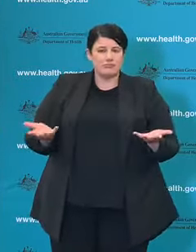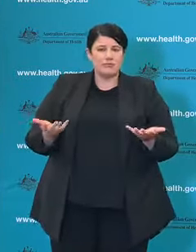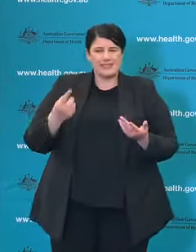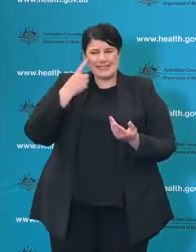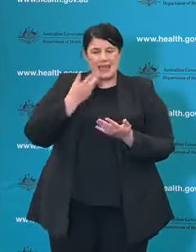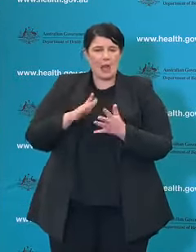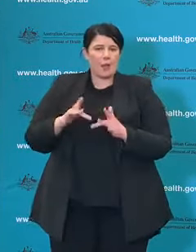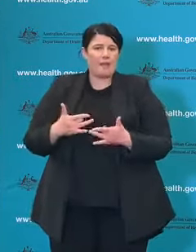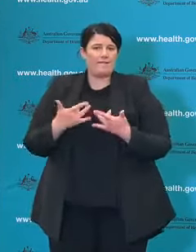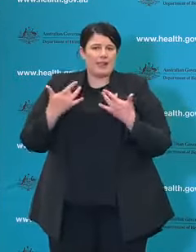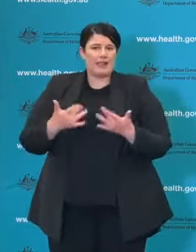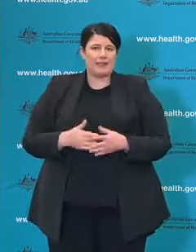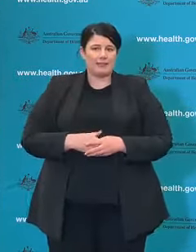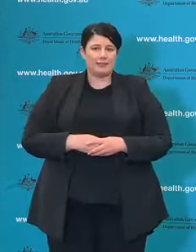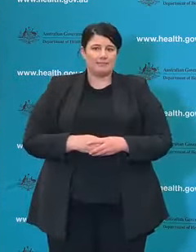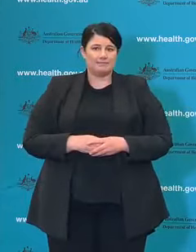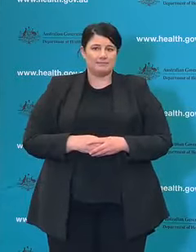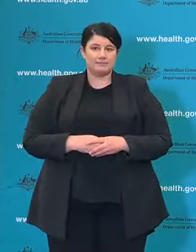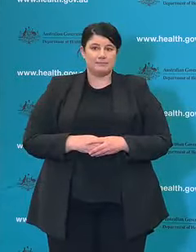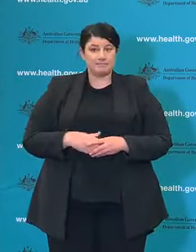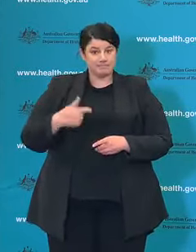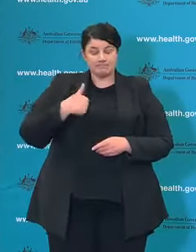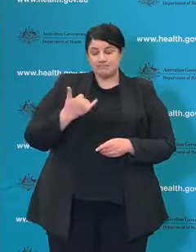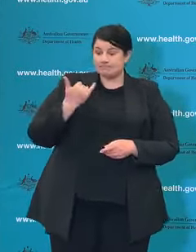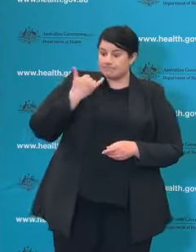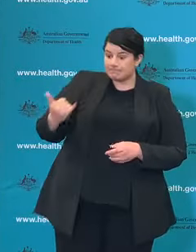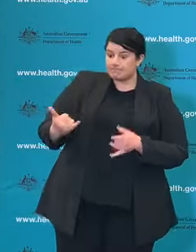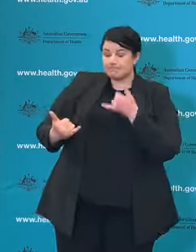because I can tell you that from the feedback that I've received